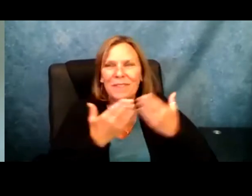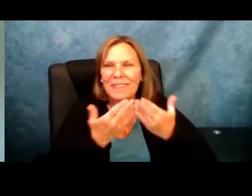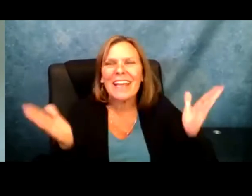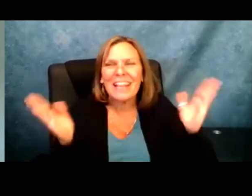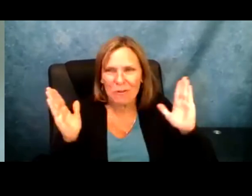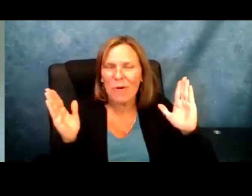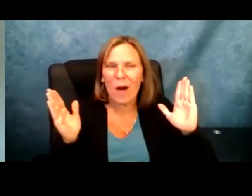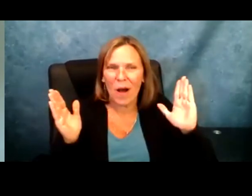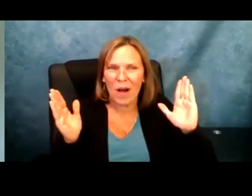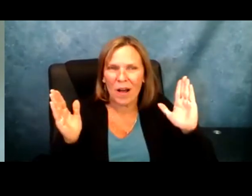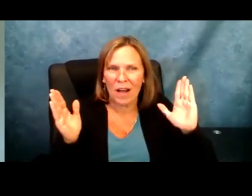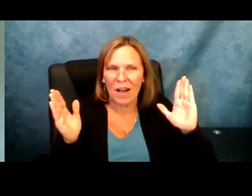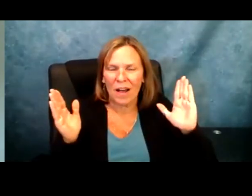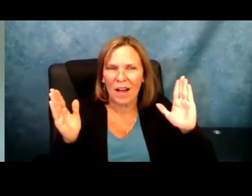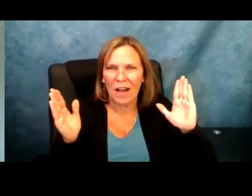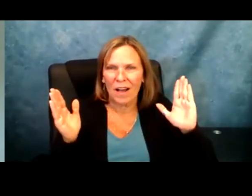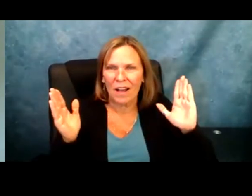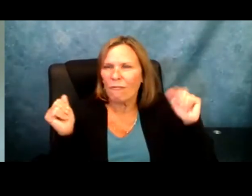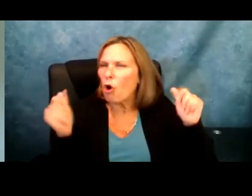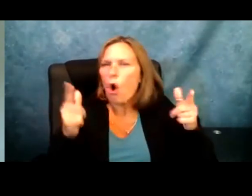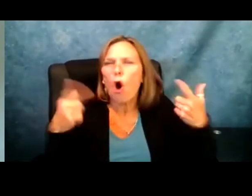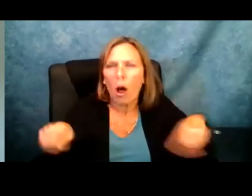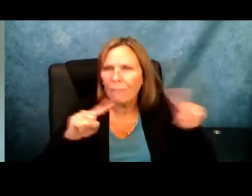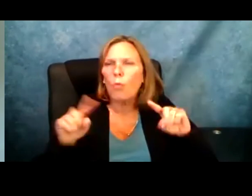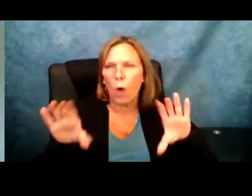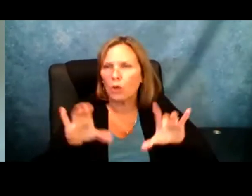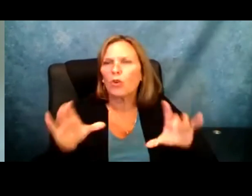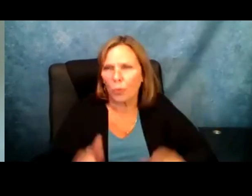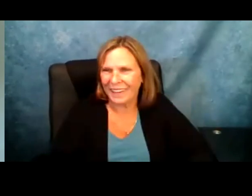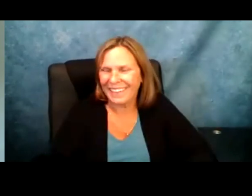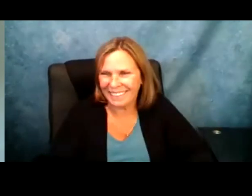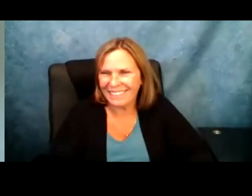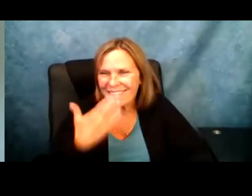make sure he has the